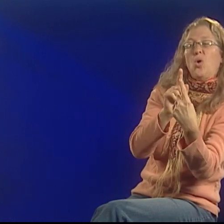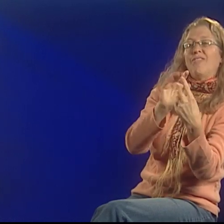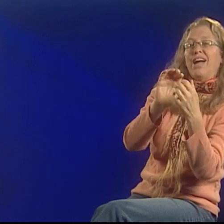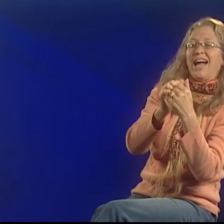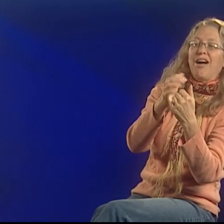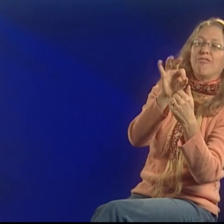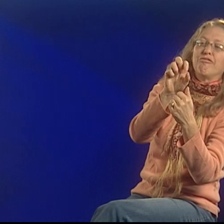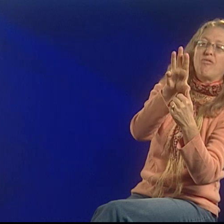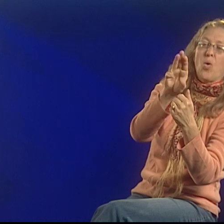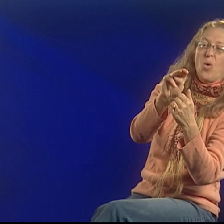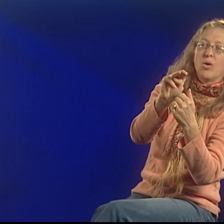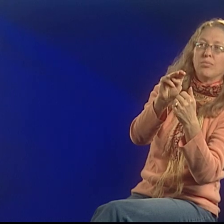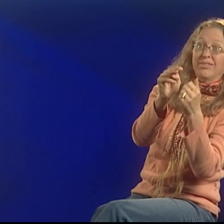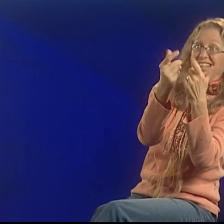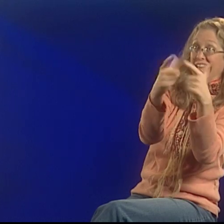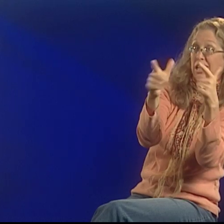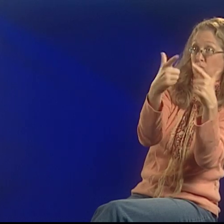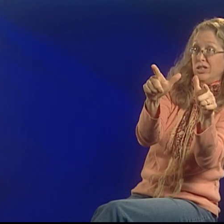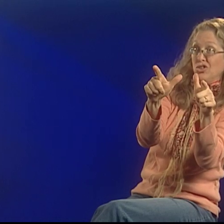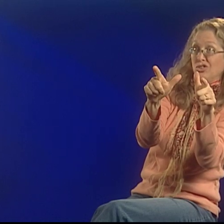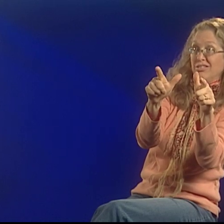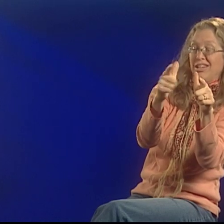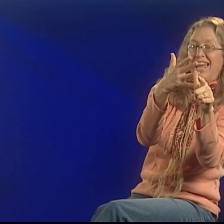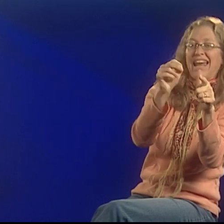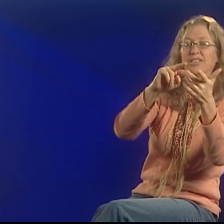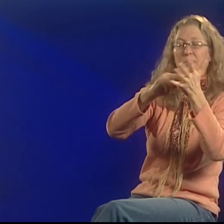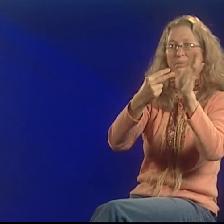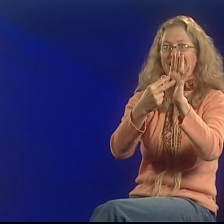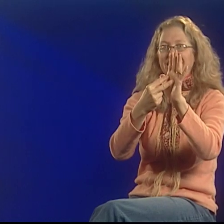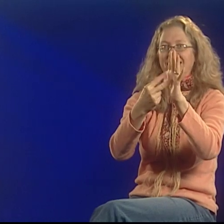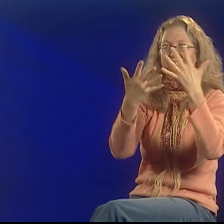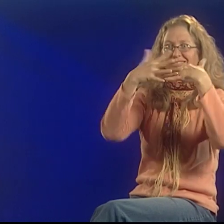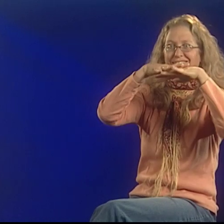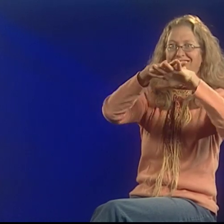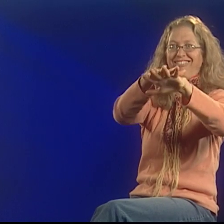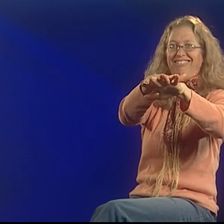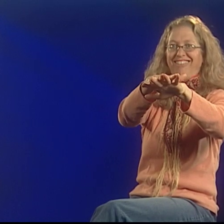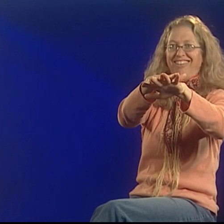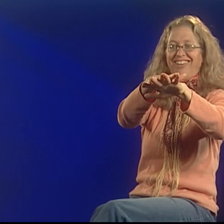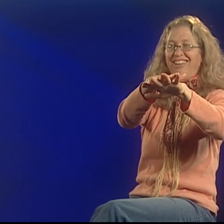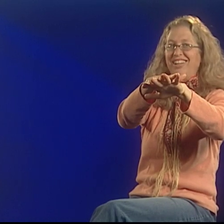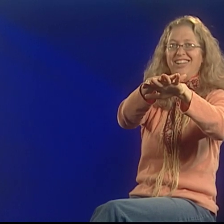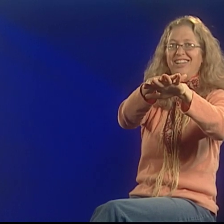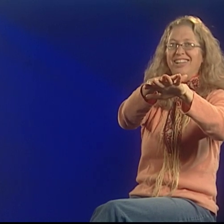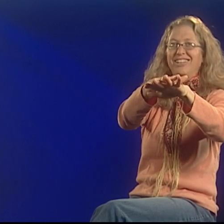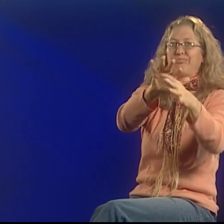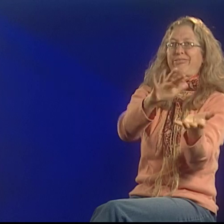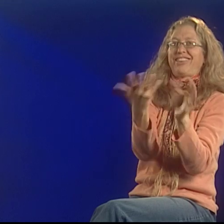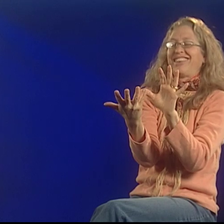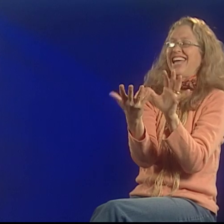So, if the poet's intention is to play with form, language, and meaning,